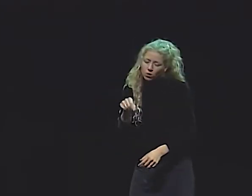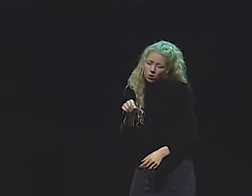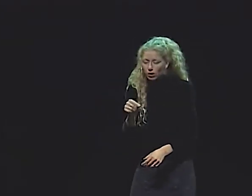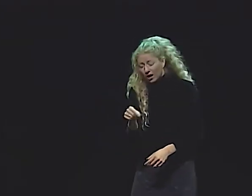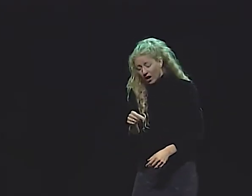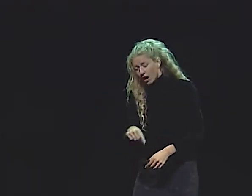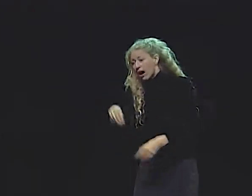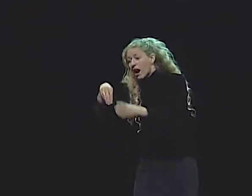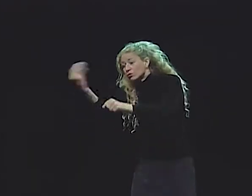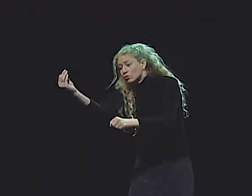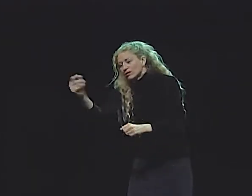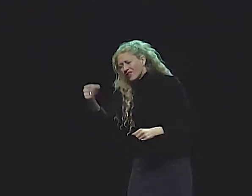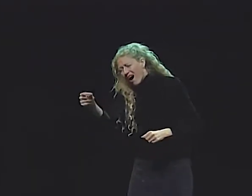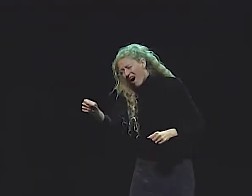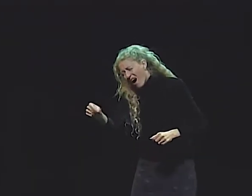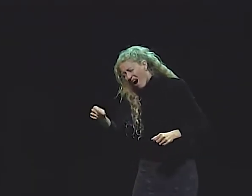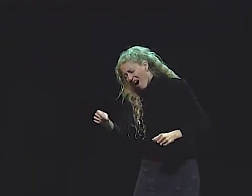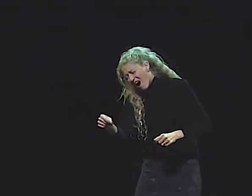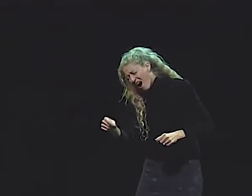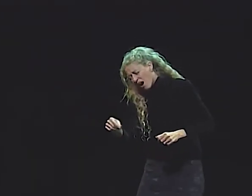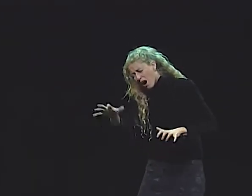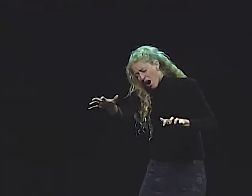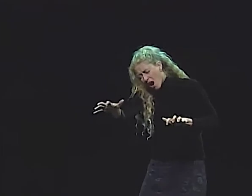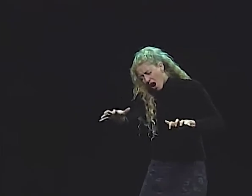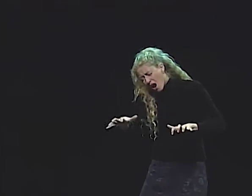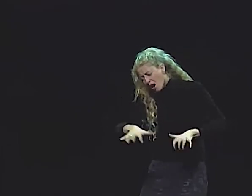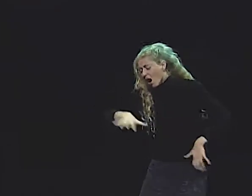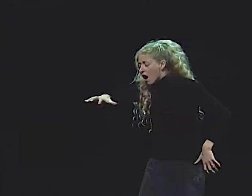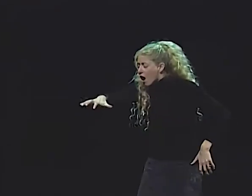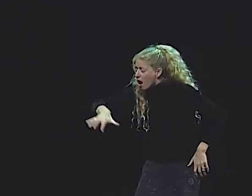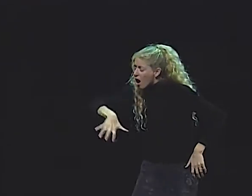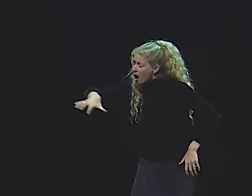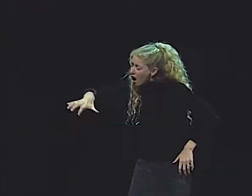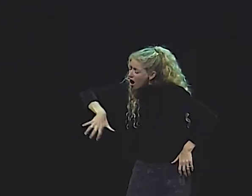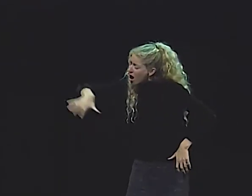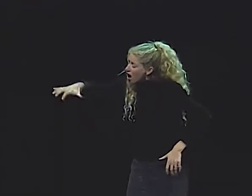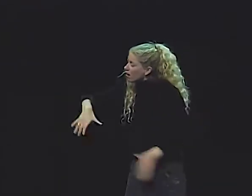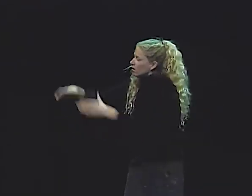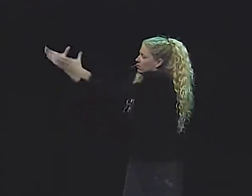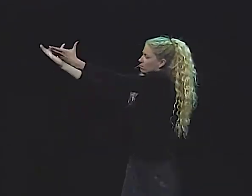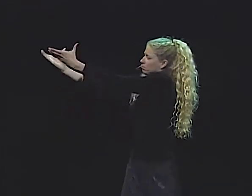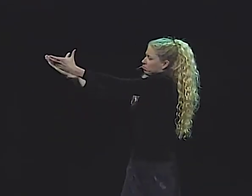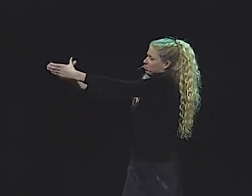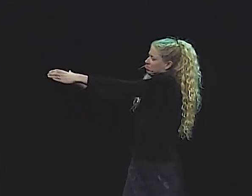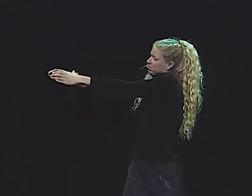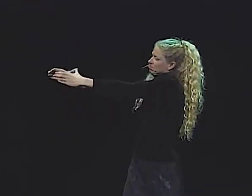WHO'S IN HEAVEN, WHO'S OUT HEAVEN, ALL OF THE INFORMATION HE NEEDED.